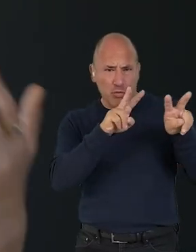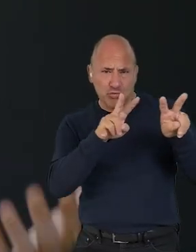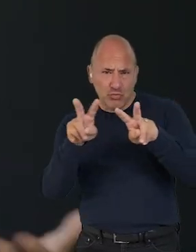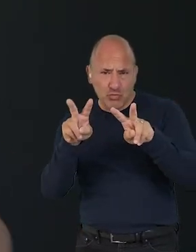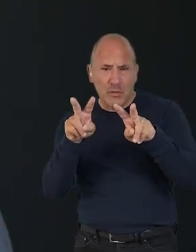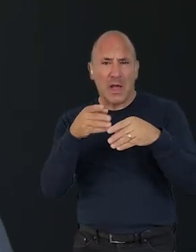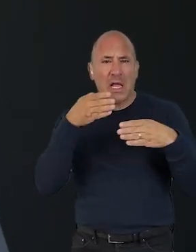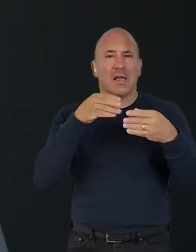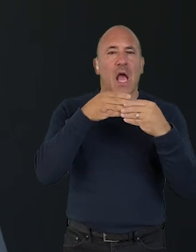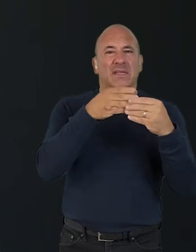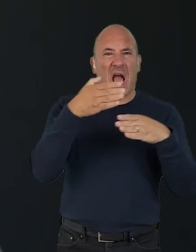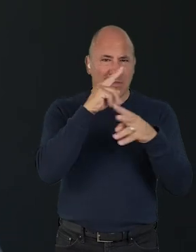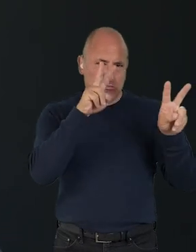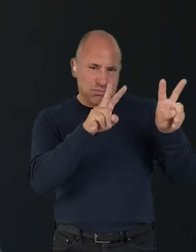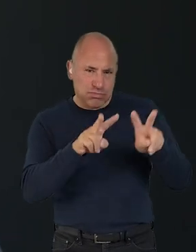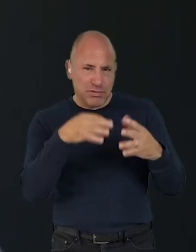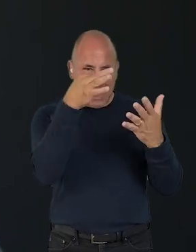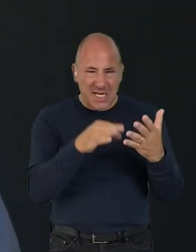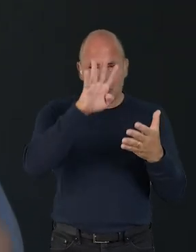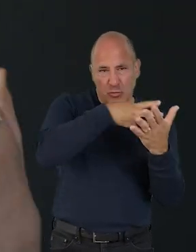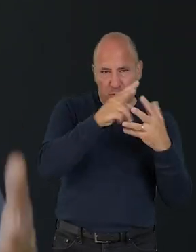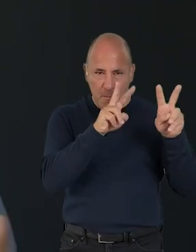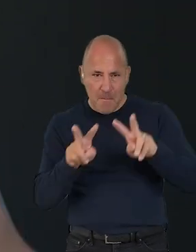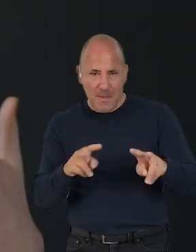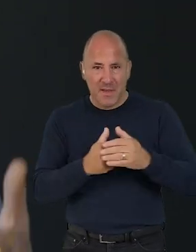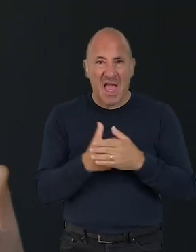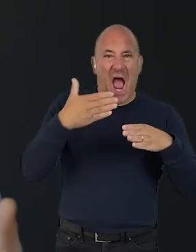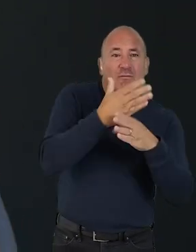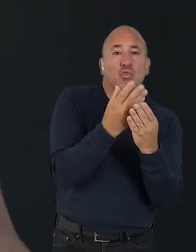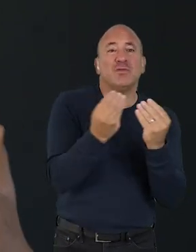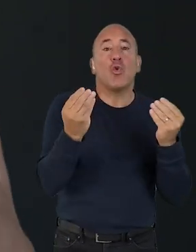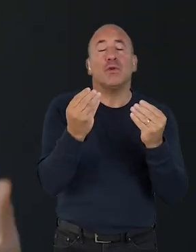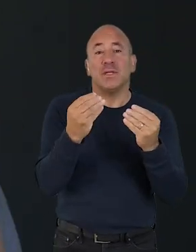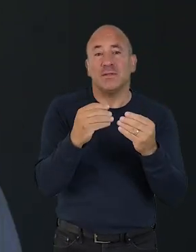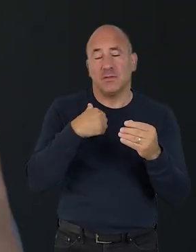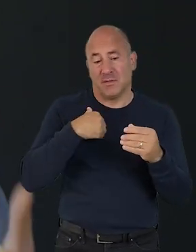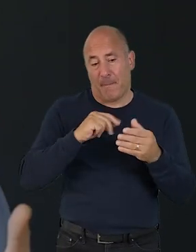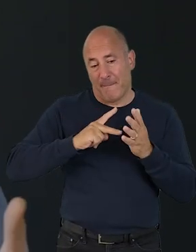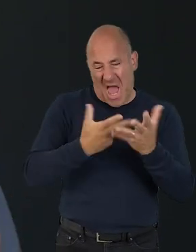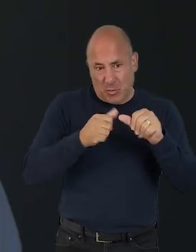with the checklist and worksheet linked in the description. The activities and resources are not intended to be prescriptive,